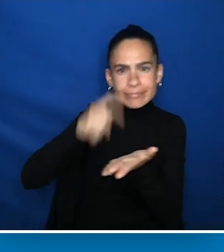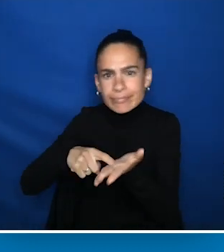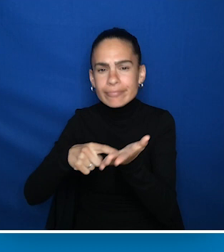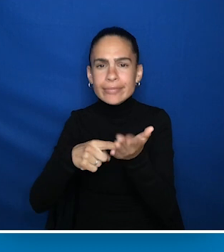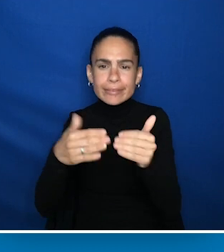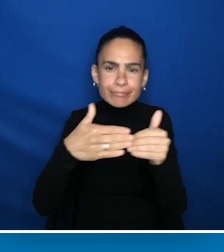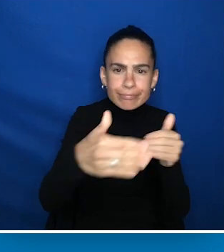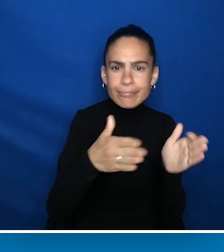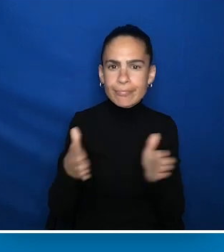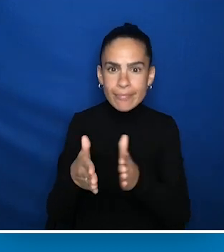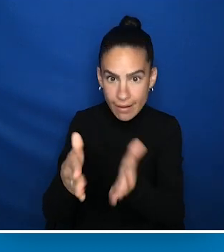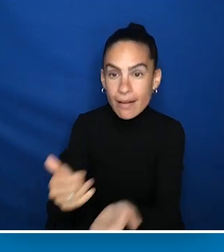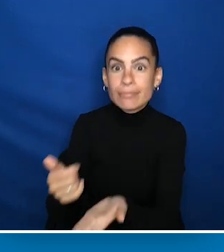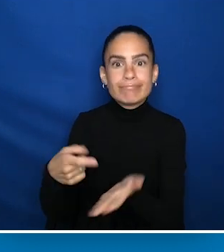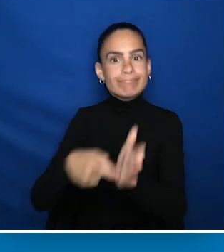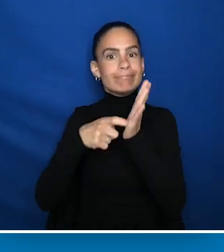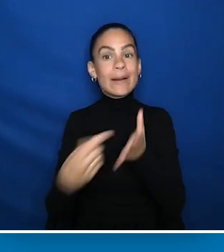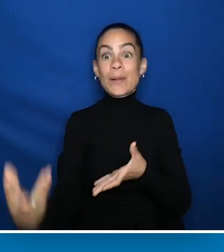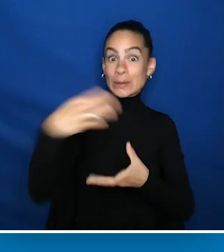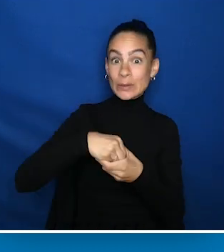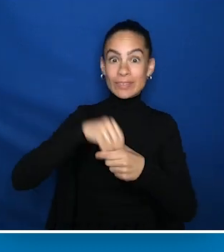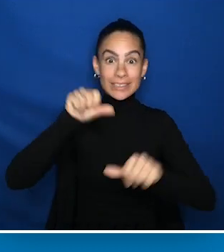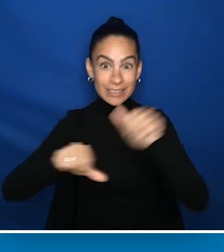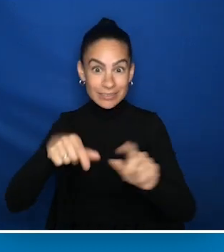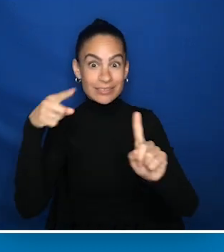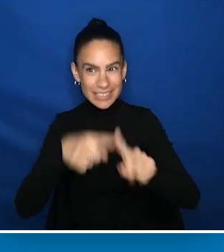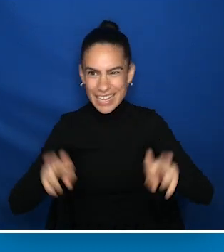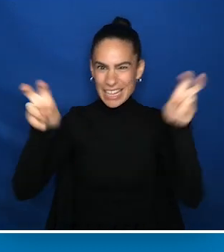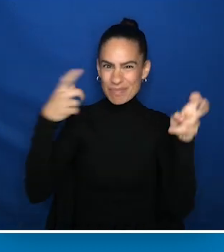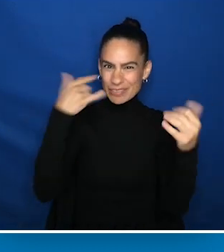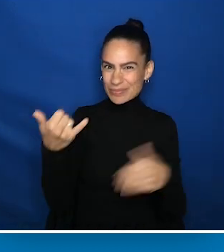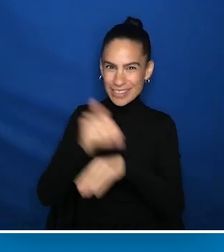A path that requires inclusive science, which is the theme of tonight's gala.